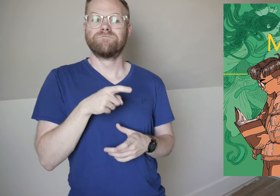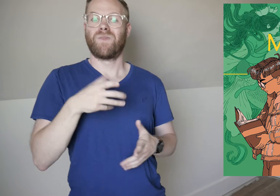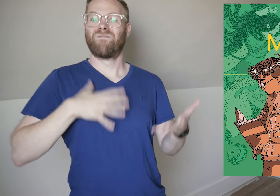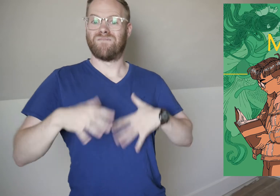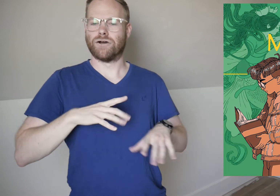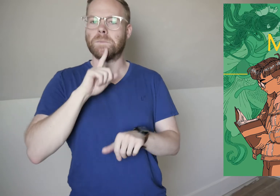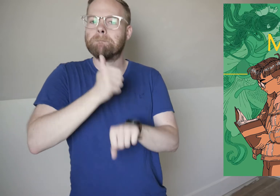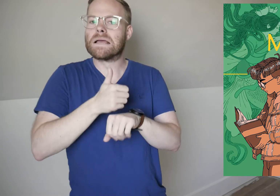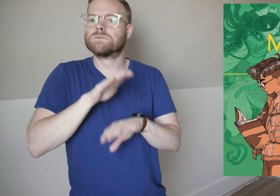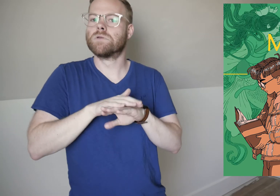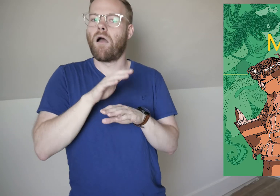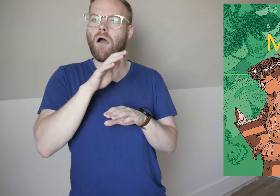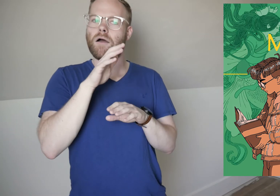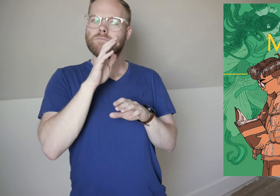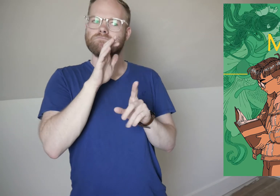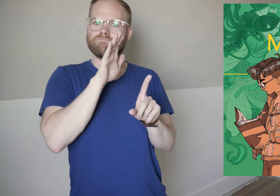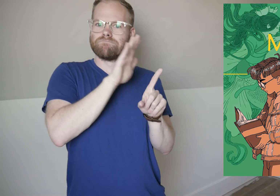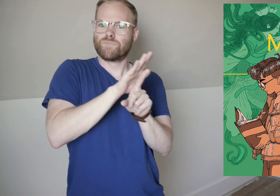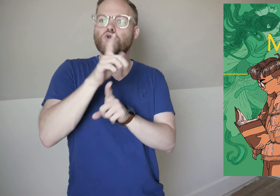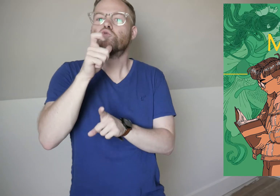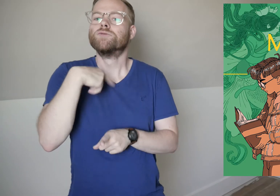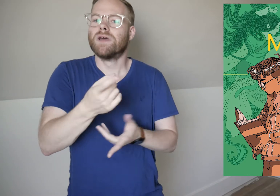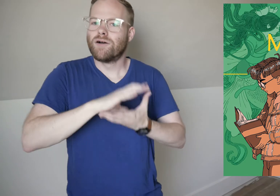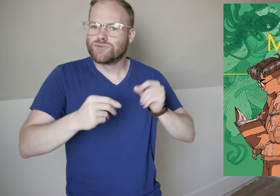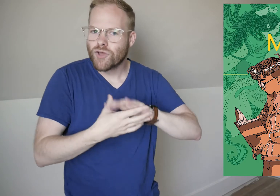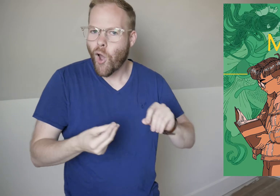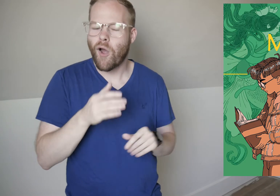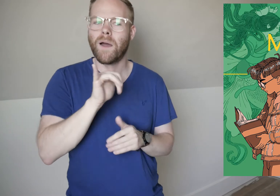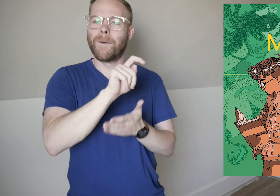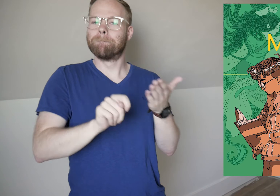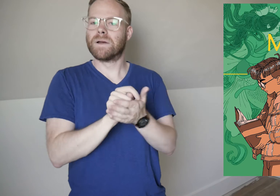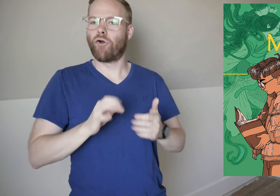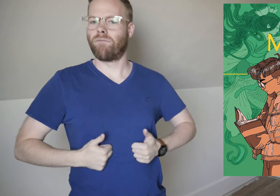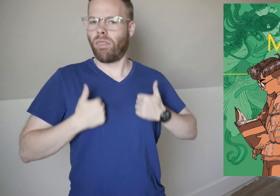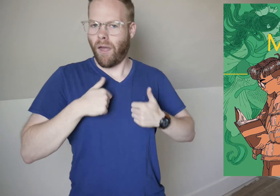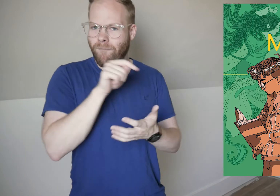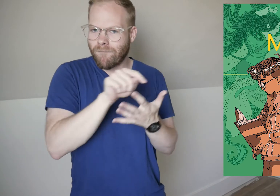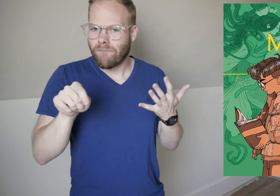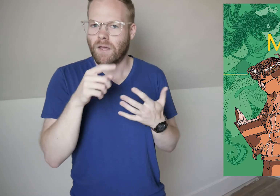The style of fashion was based on who was telling the story, and the period of life that the storyteller was in,